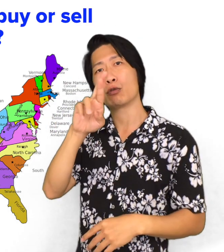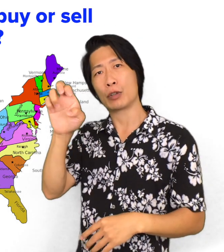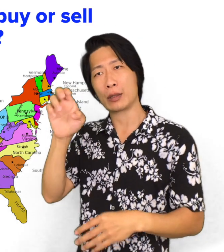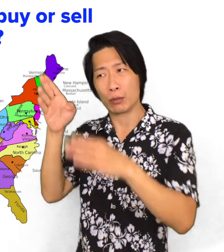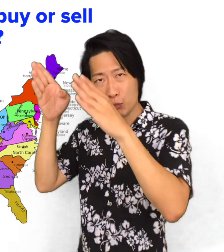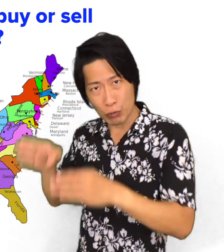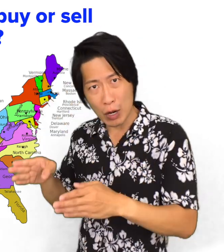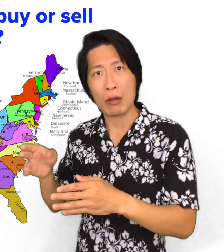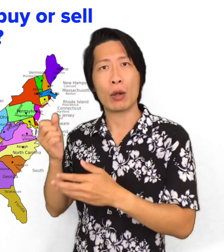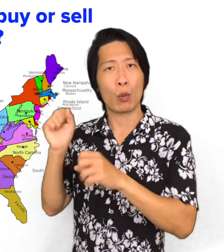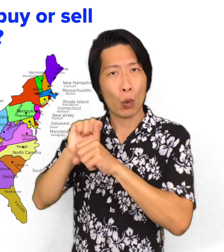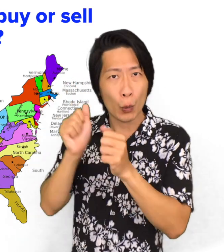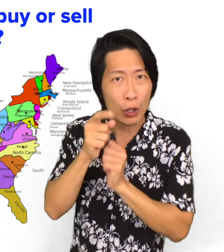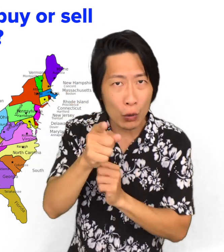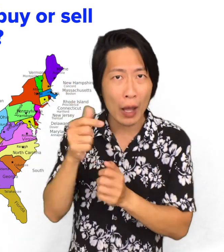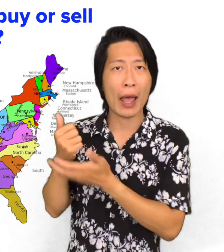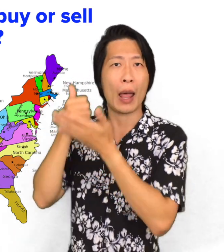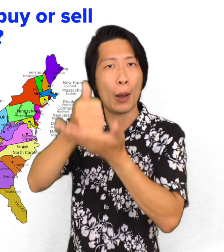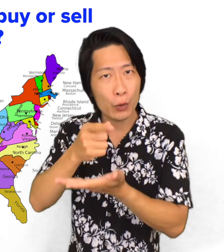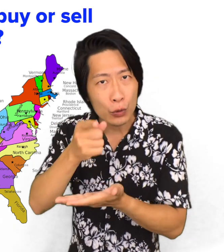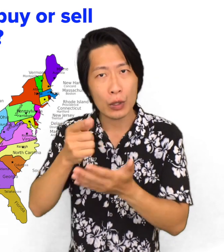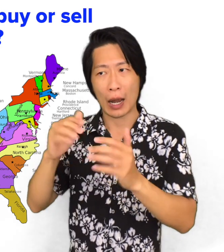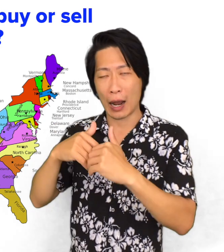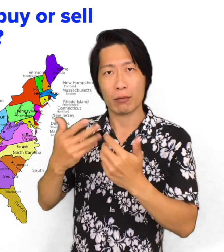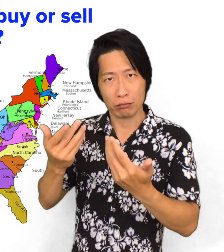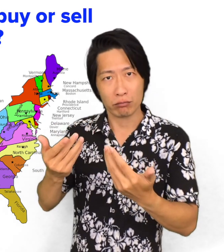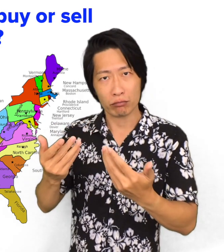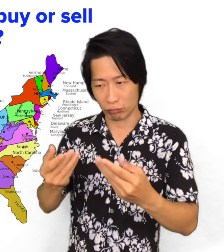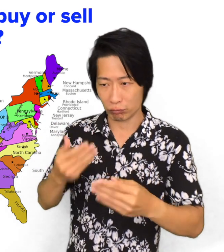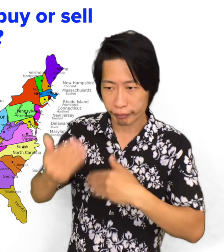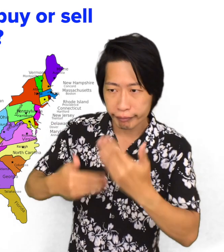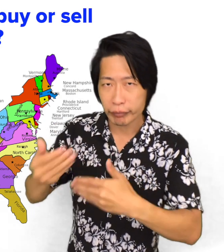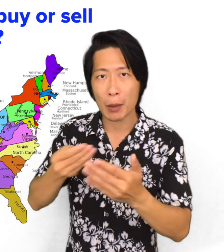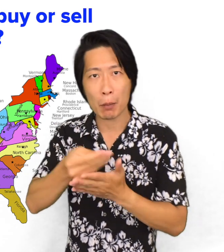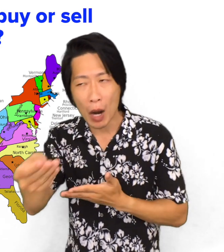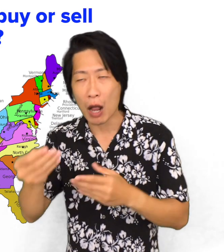person another real estate agent to work with you and help you